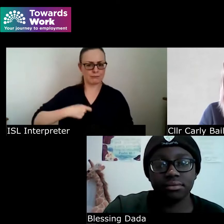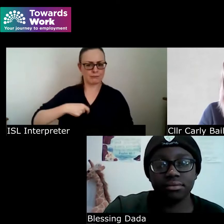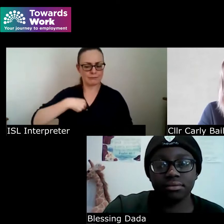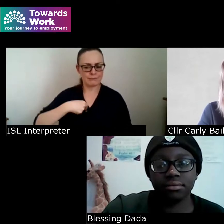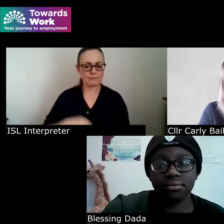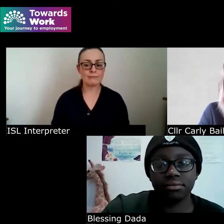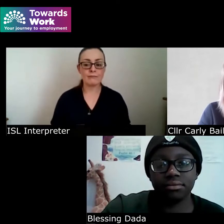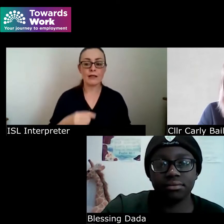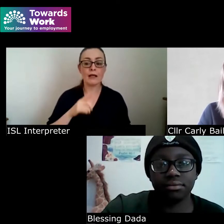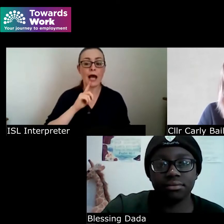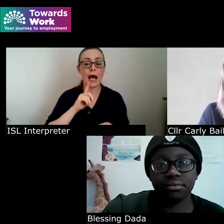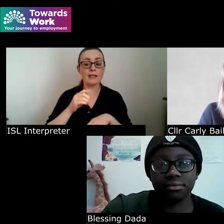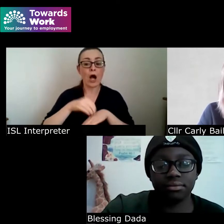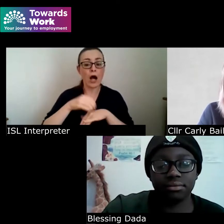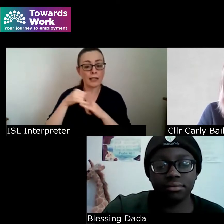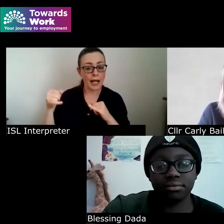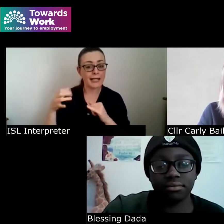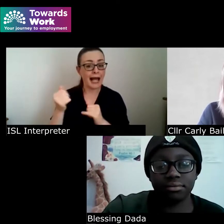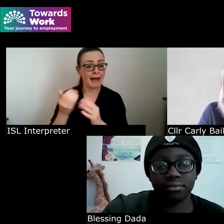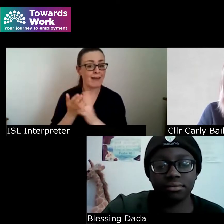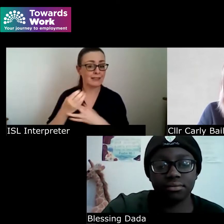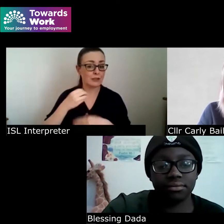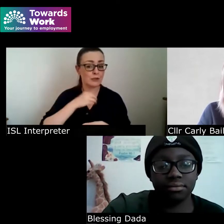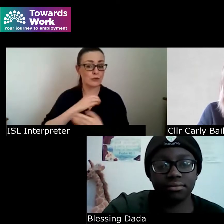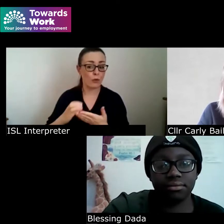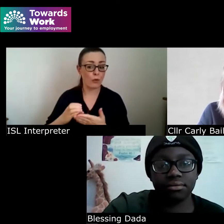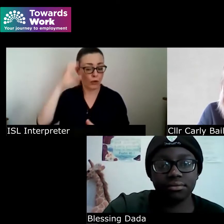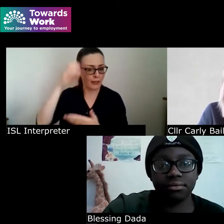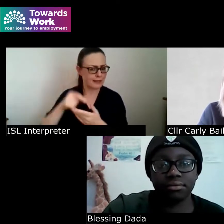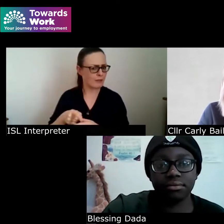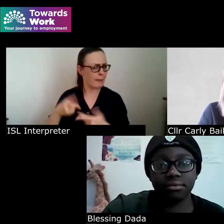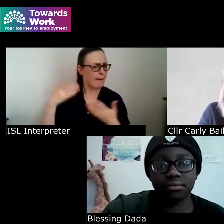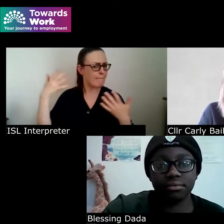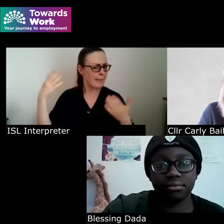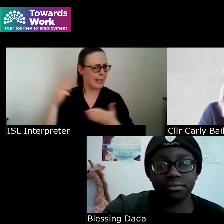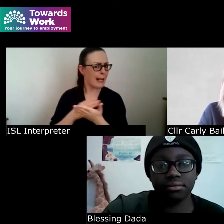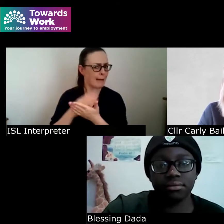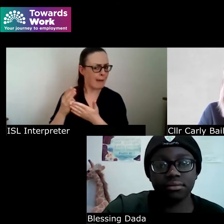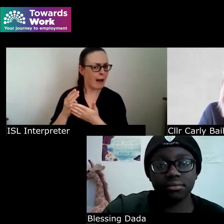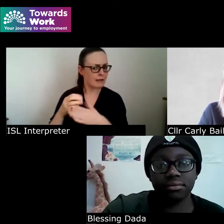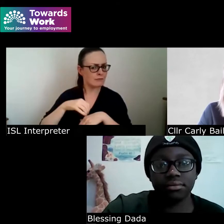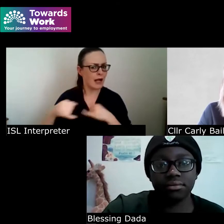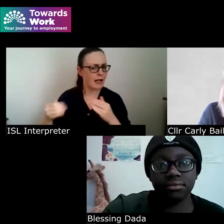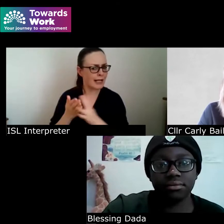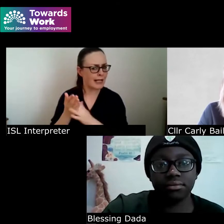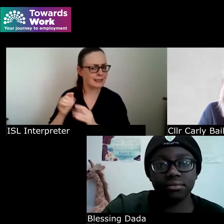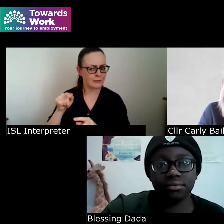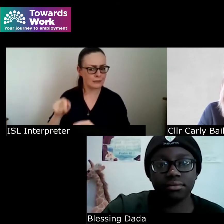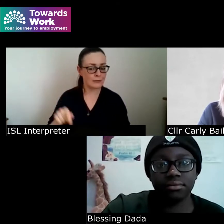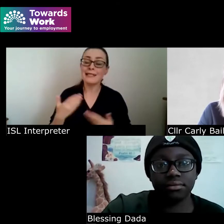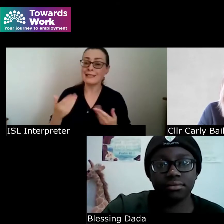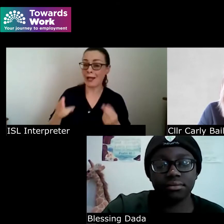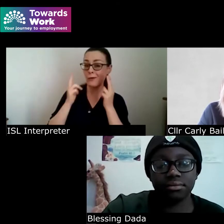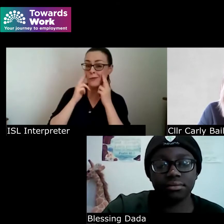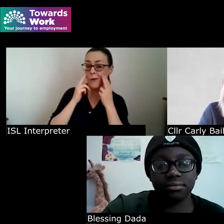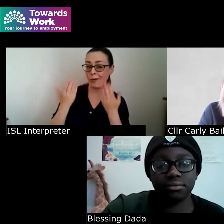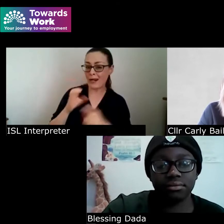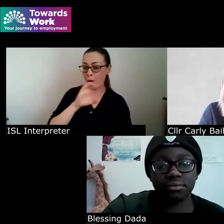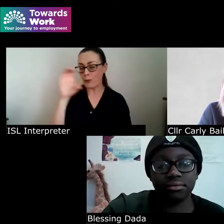access to college was a huge part of that so it's a bit of a norm now with zooms and with